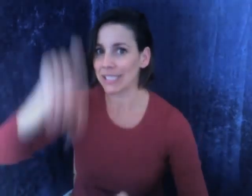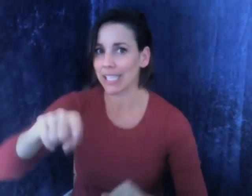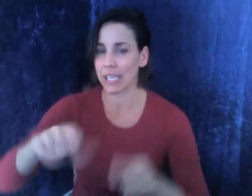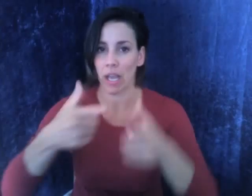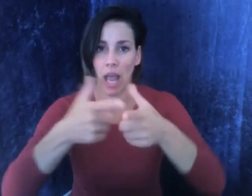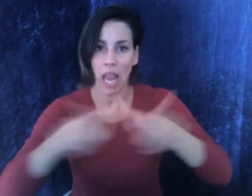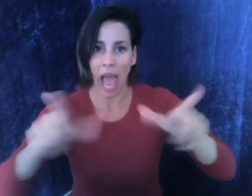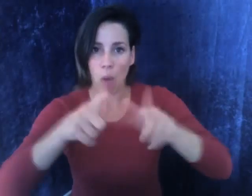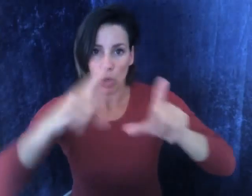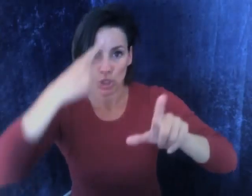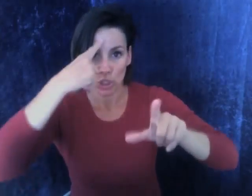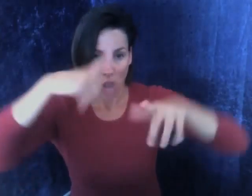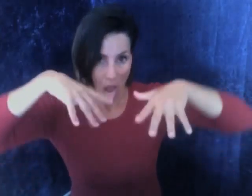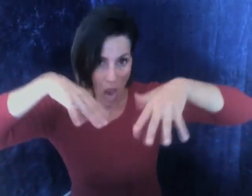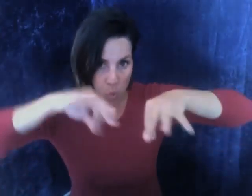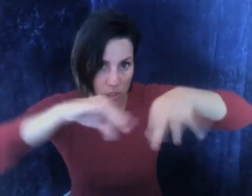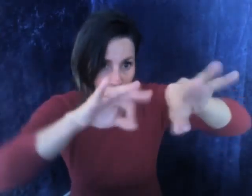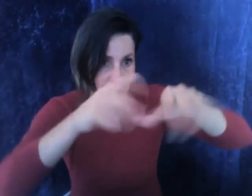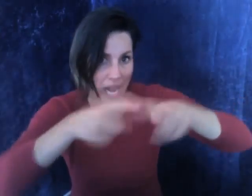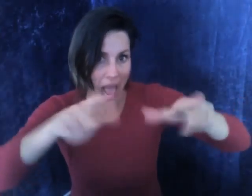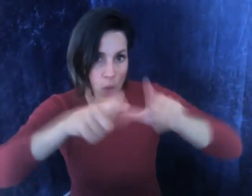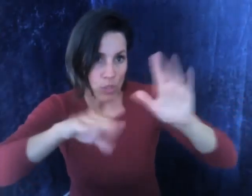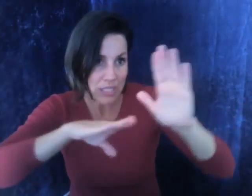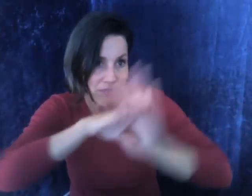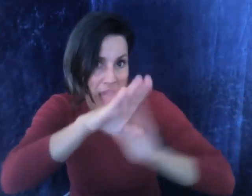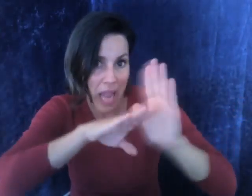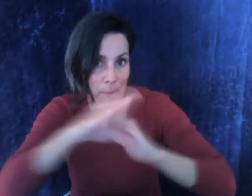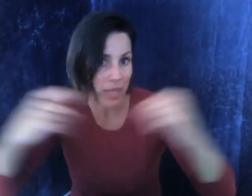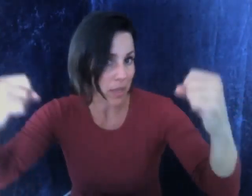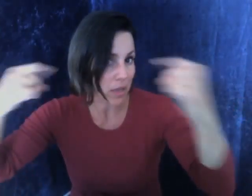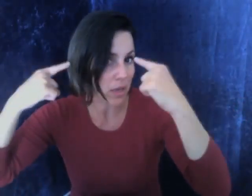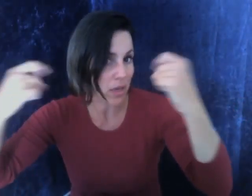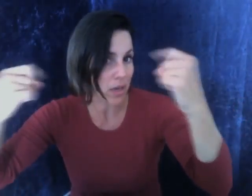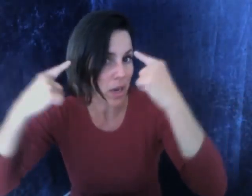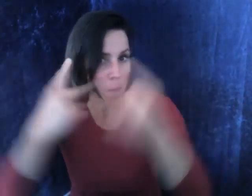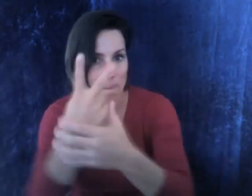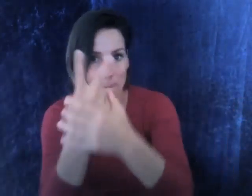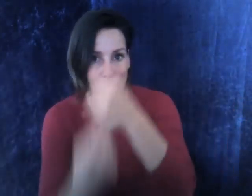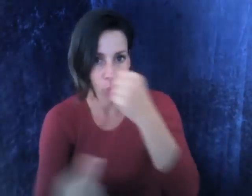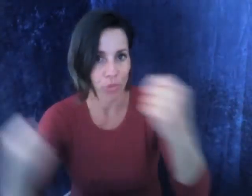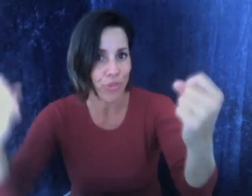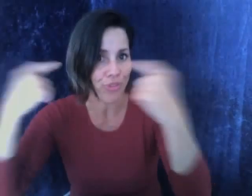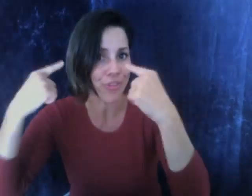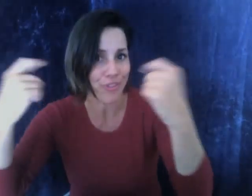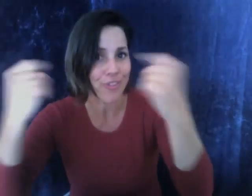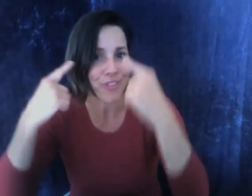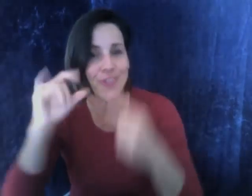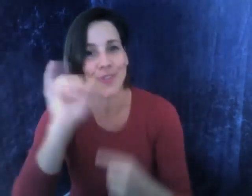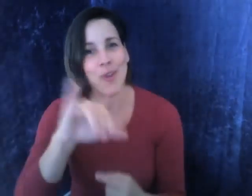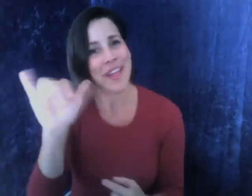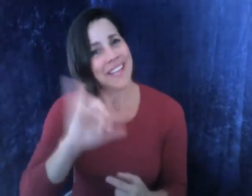Deaf children still need a full language acquistion and access to language by using both visual and aural stimulation.